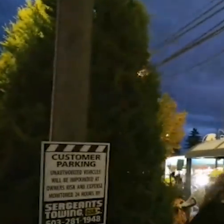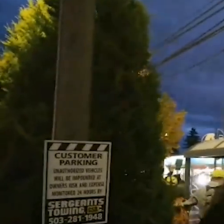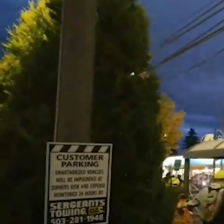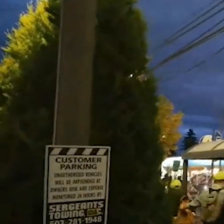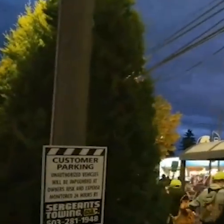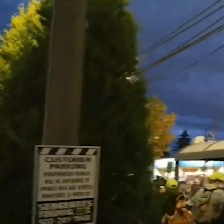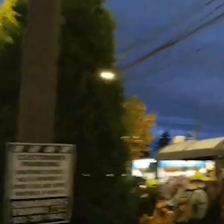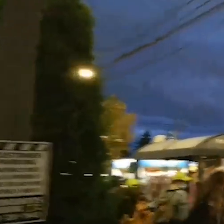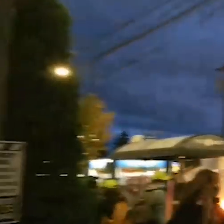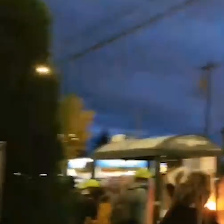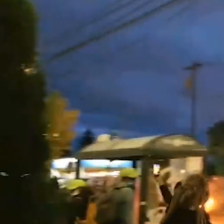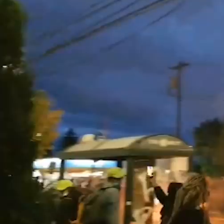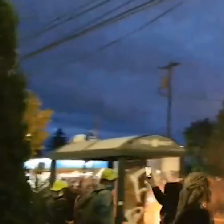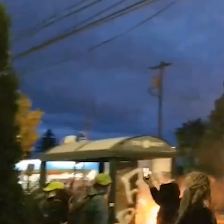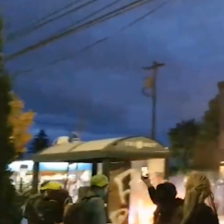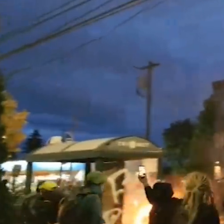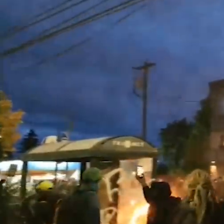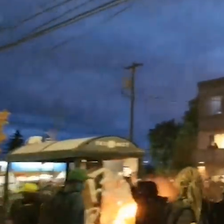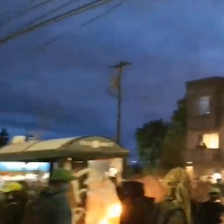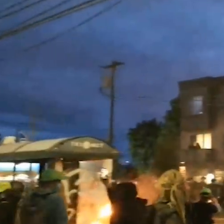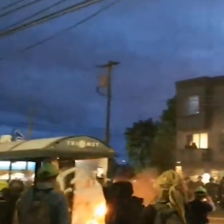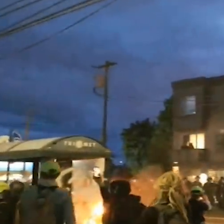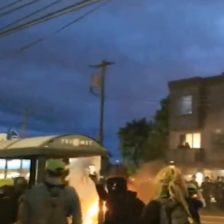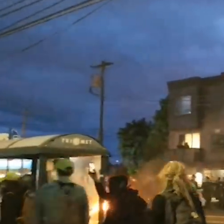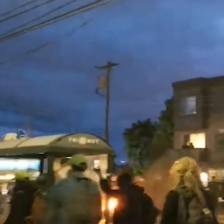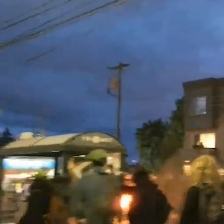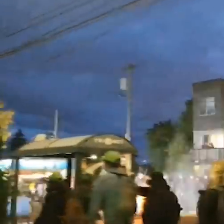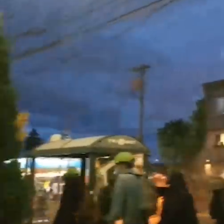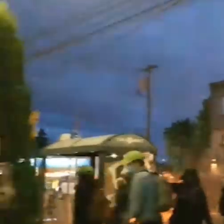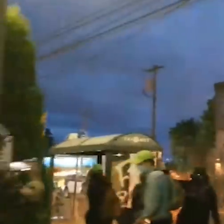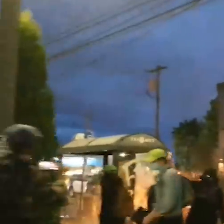So by this point fires have been lit. You can see a fire burning right there